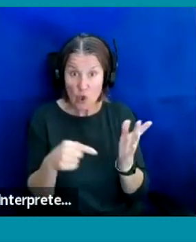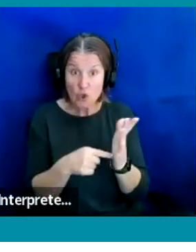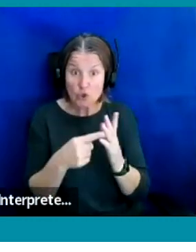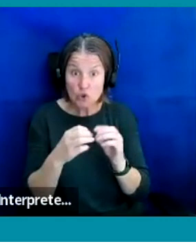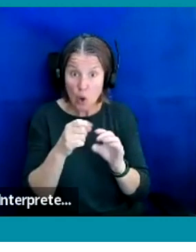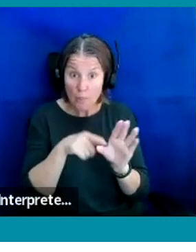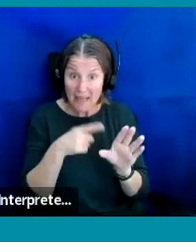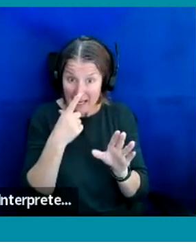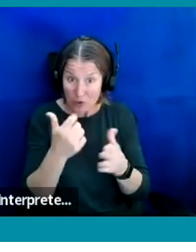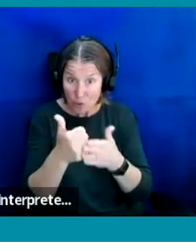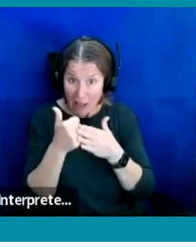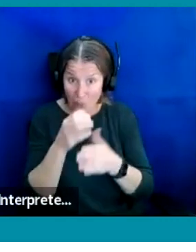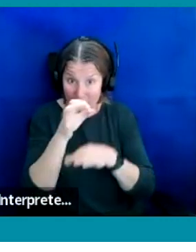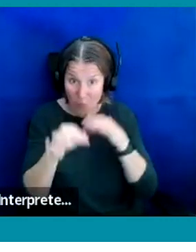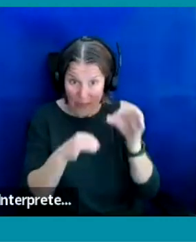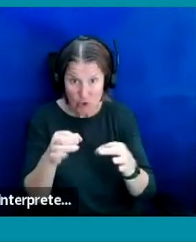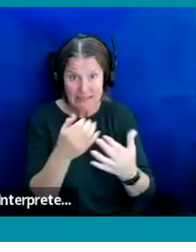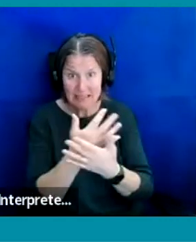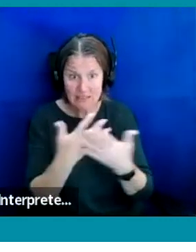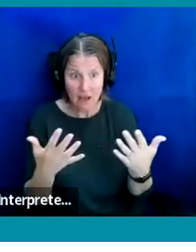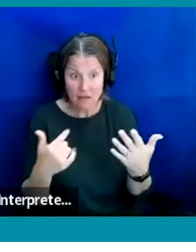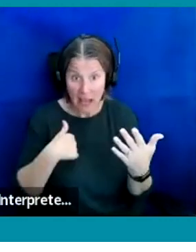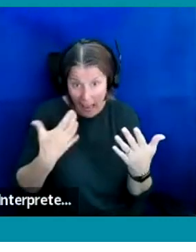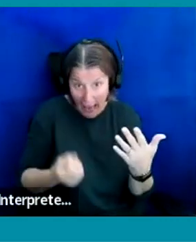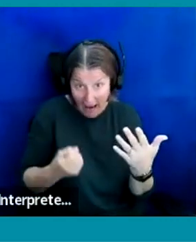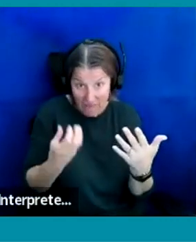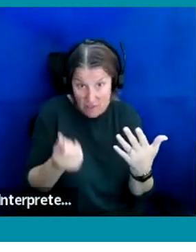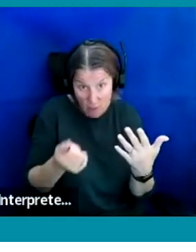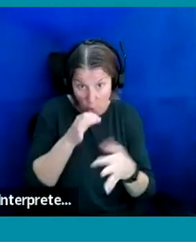There's quite a lot. Oh I've got some of them as well if you want to Go through them.